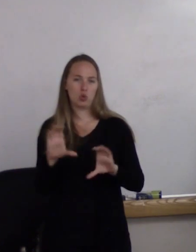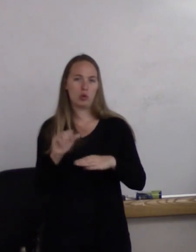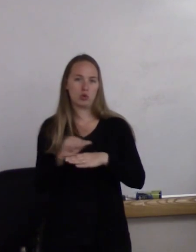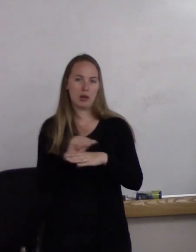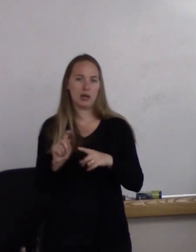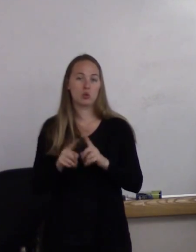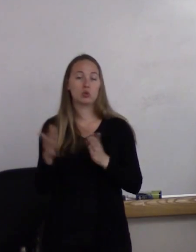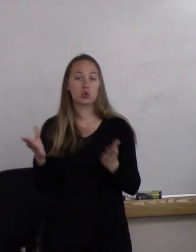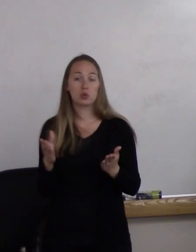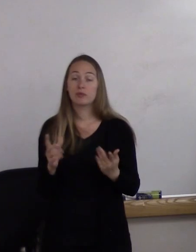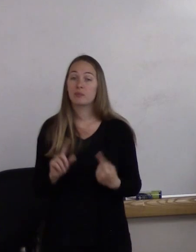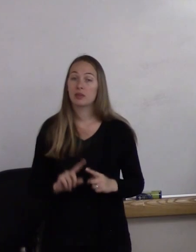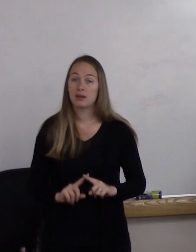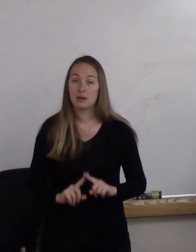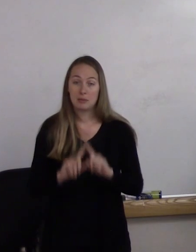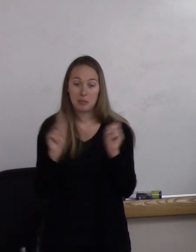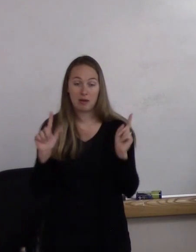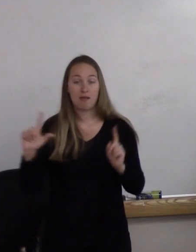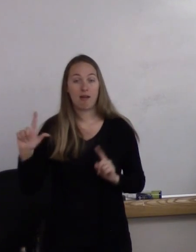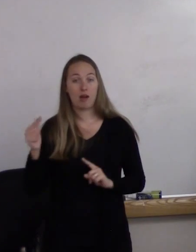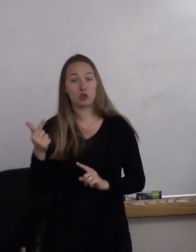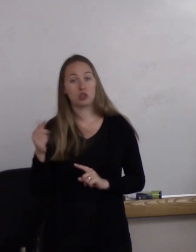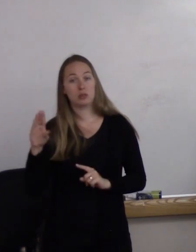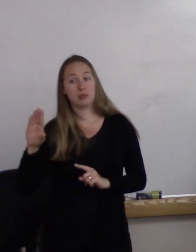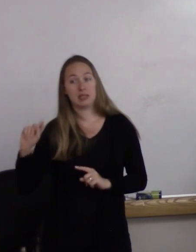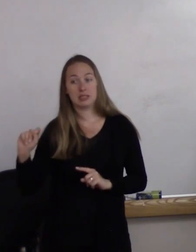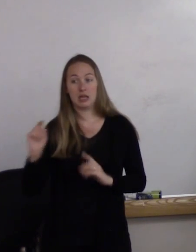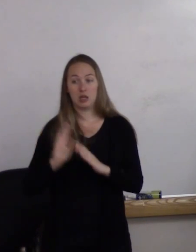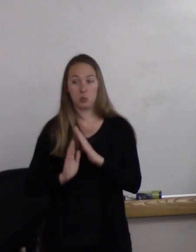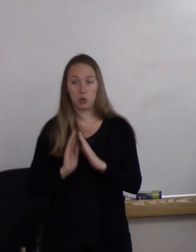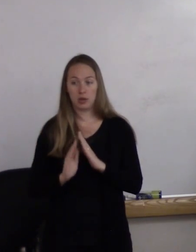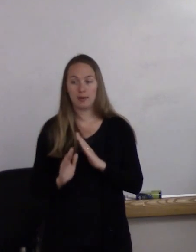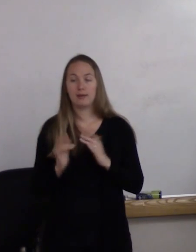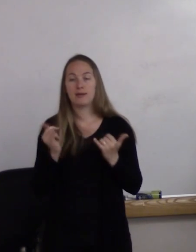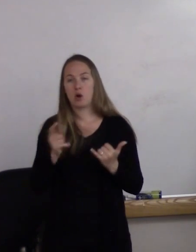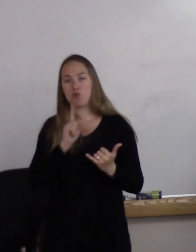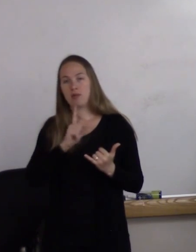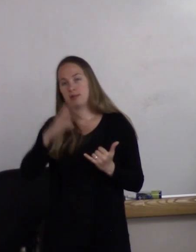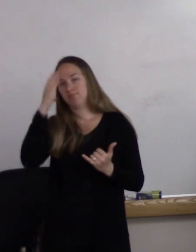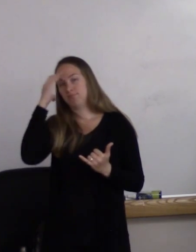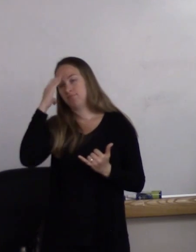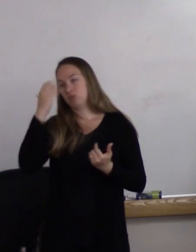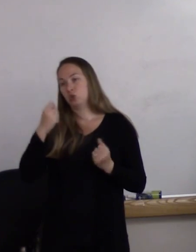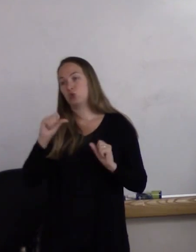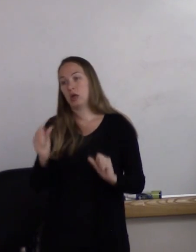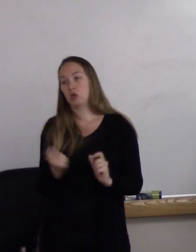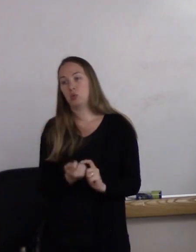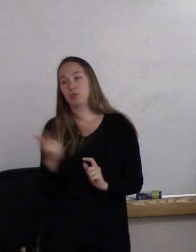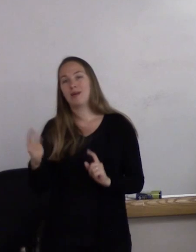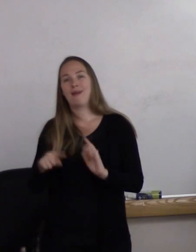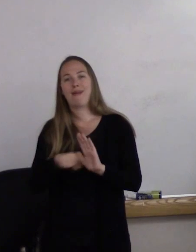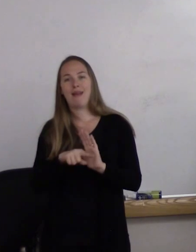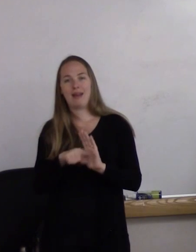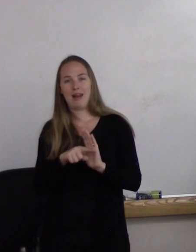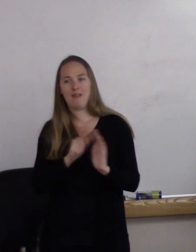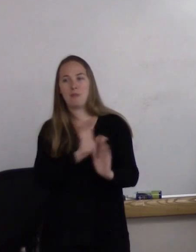However, the LGBT community is very consciously trying to remove the negative power in that word.